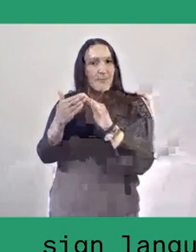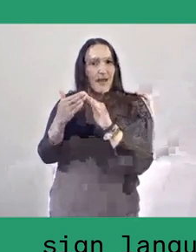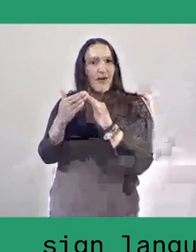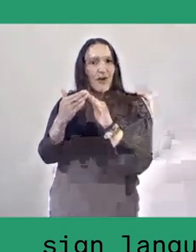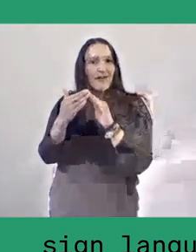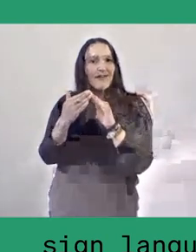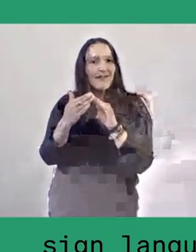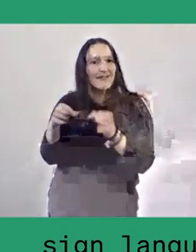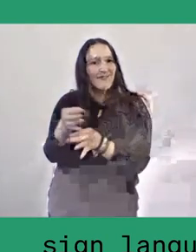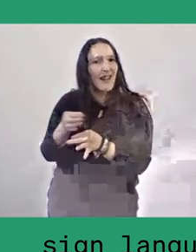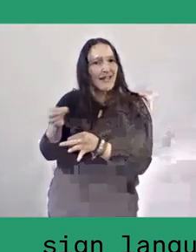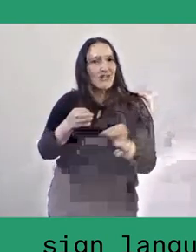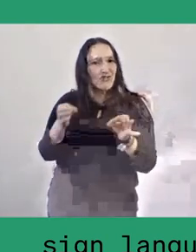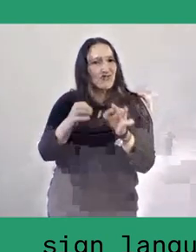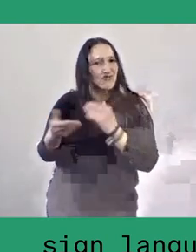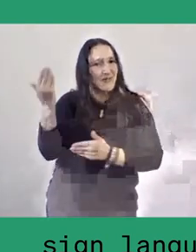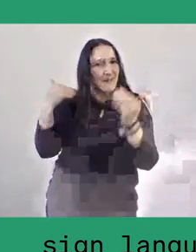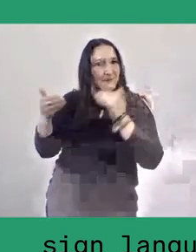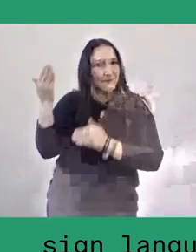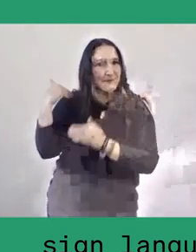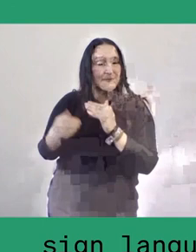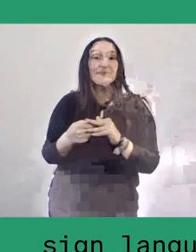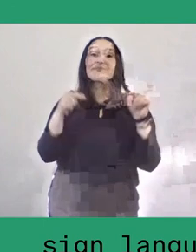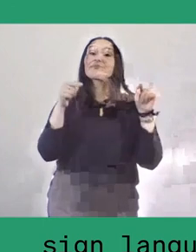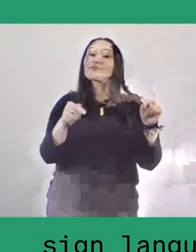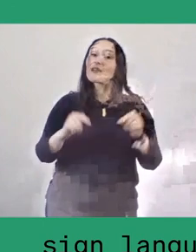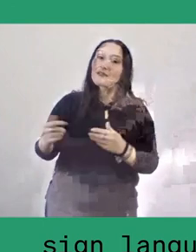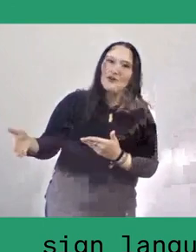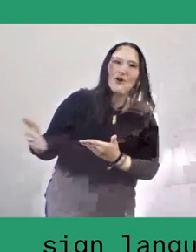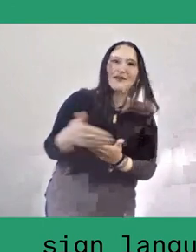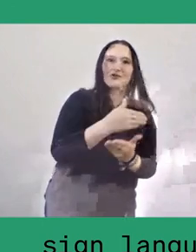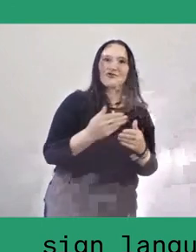Although these collective initiatives are locally anchored